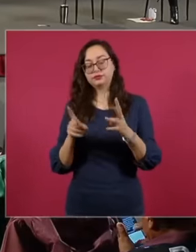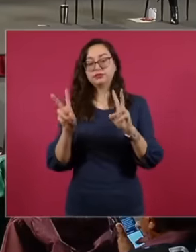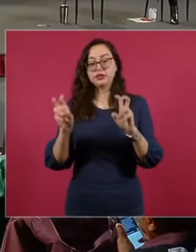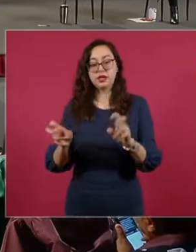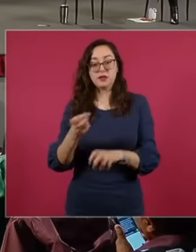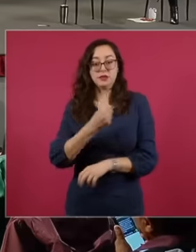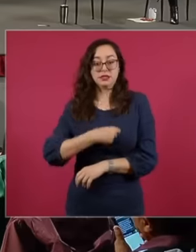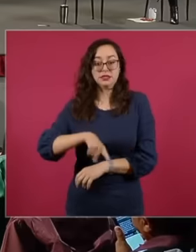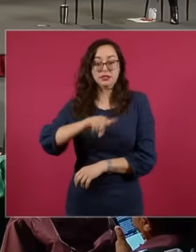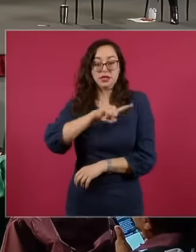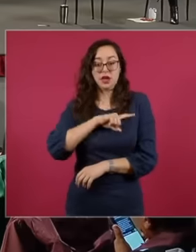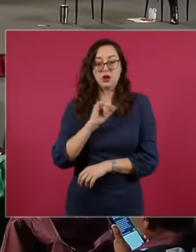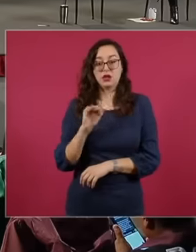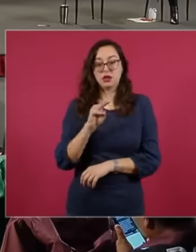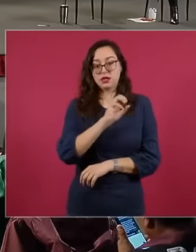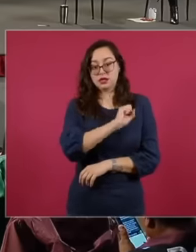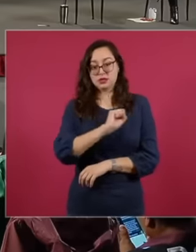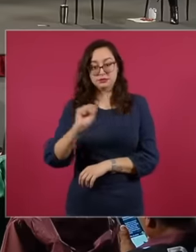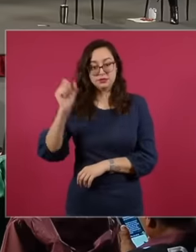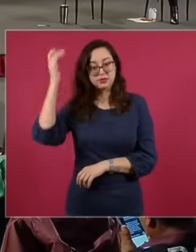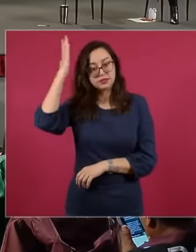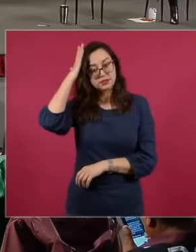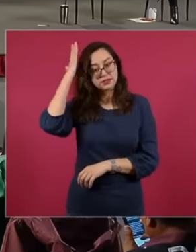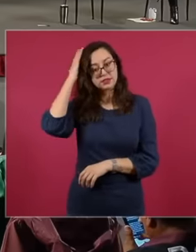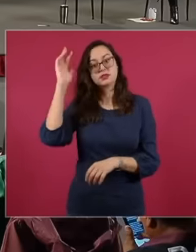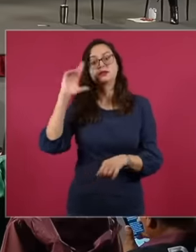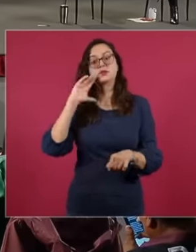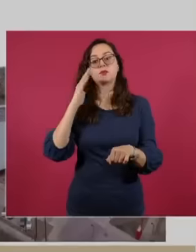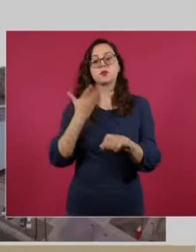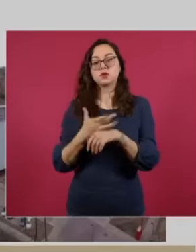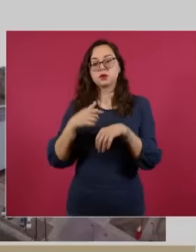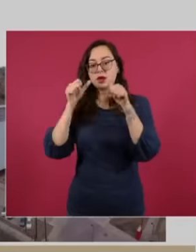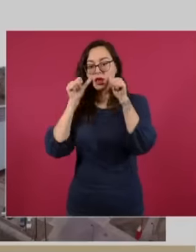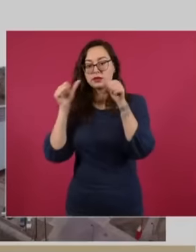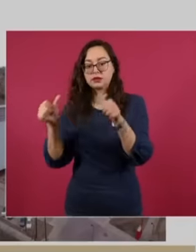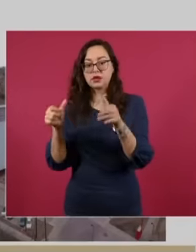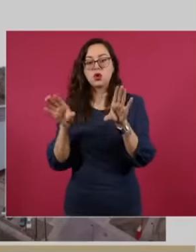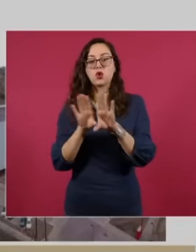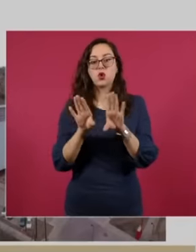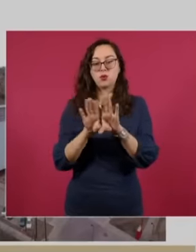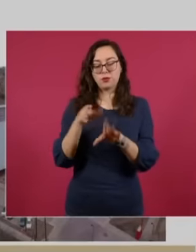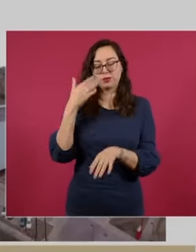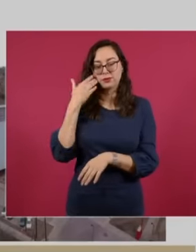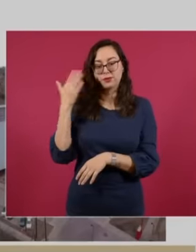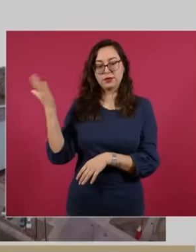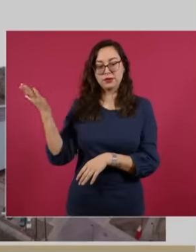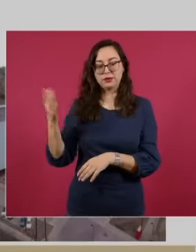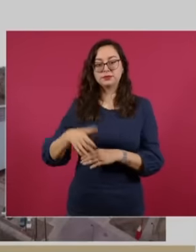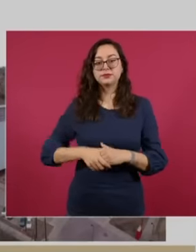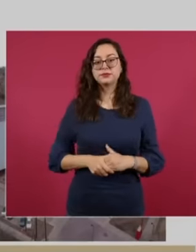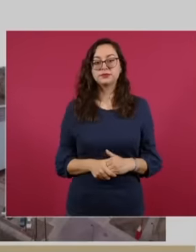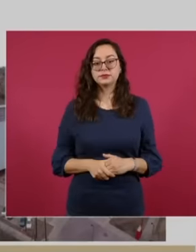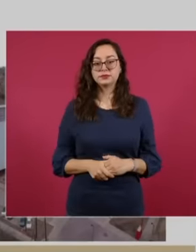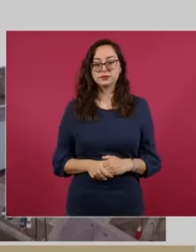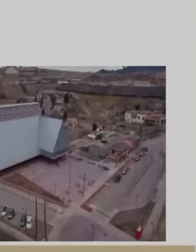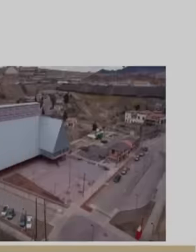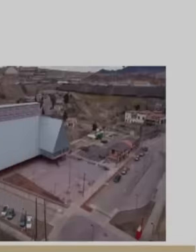social security soer Robledo with three significant advances, the first being the